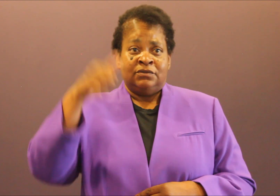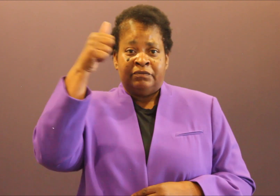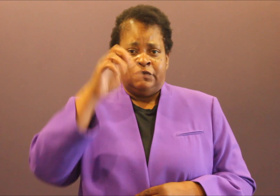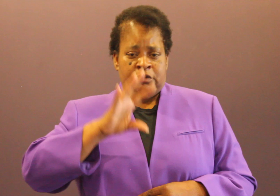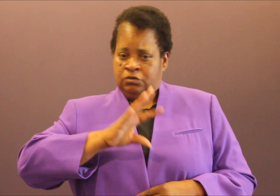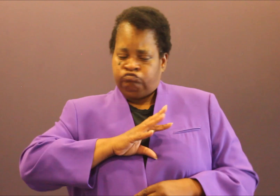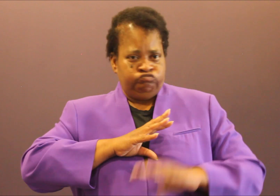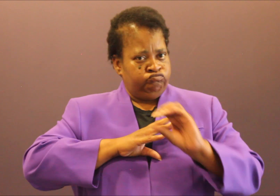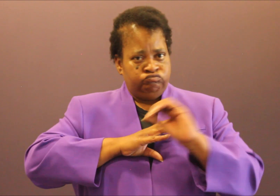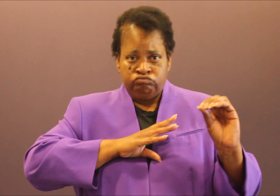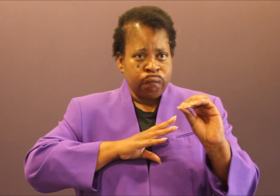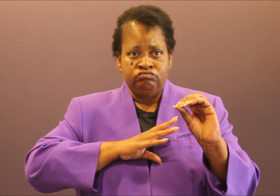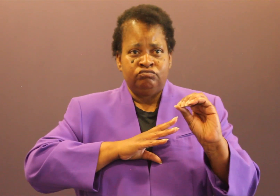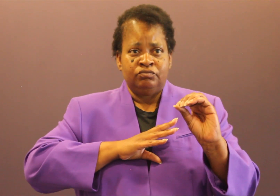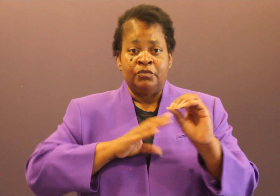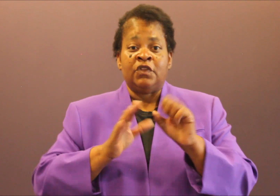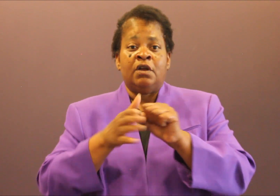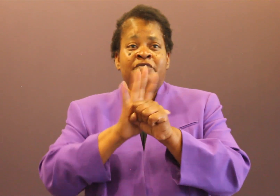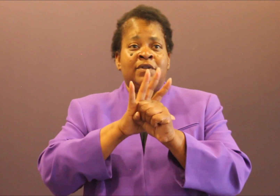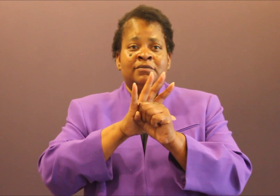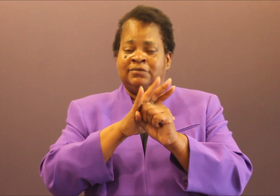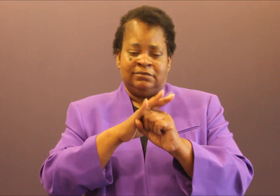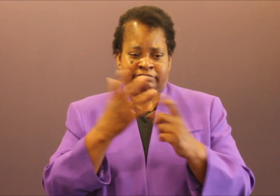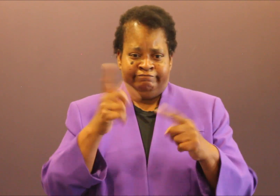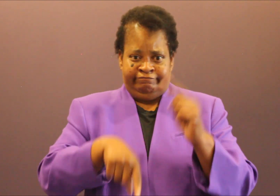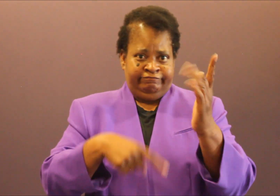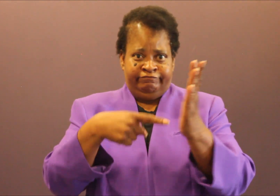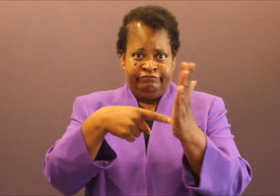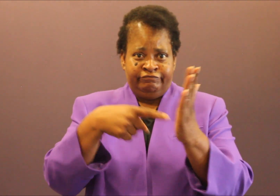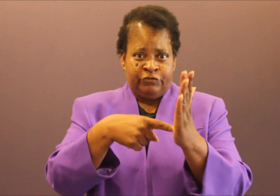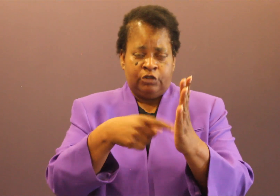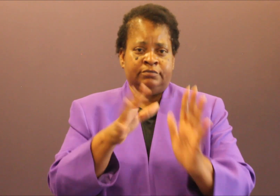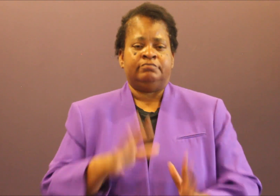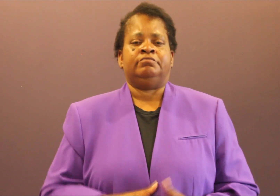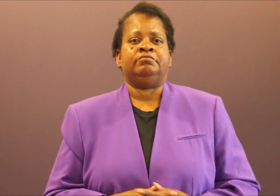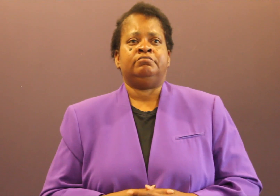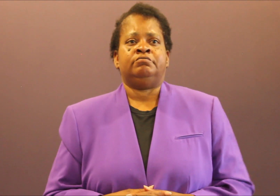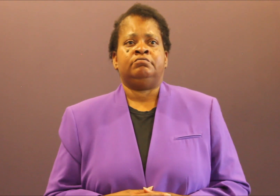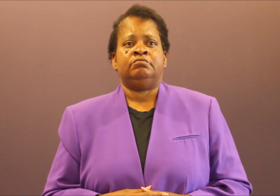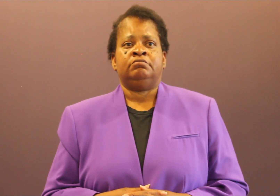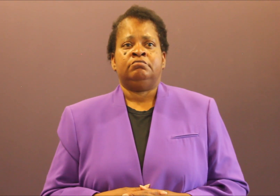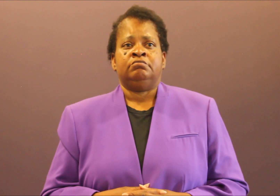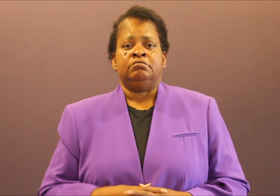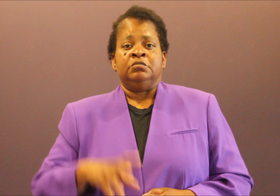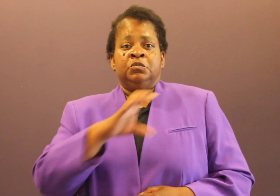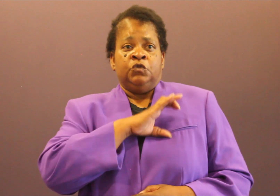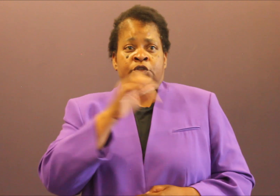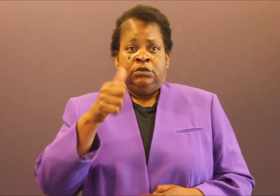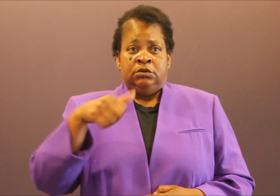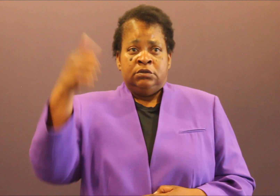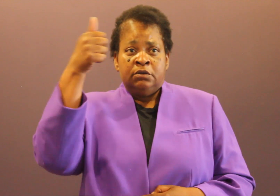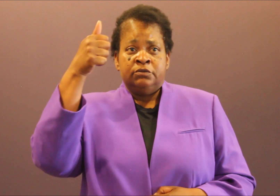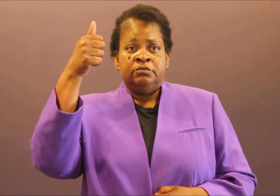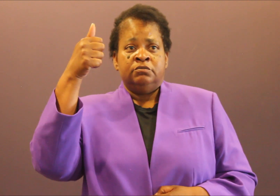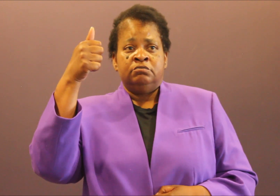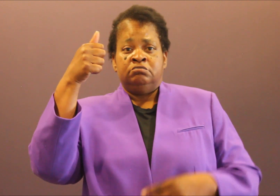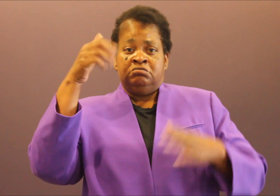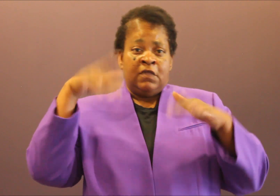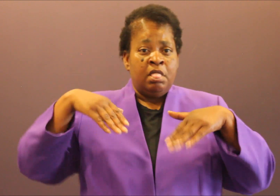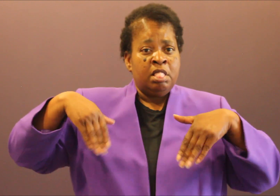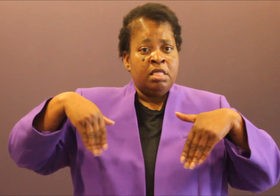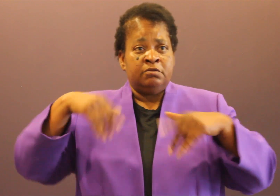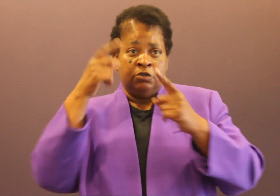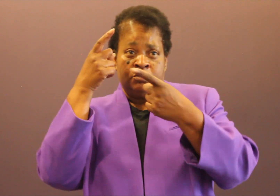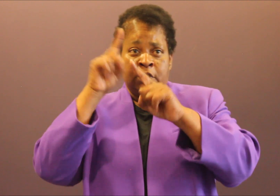has worked even now, as of last week . That's not, but the people voted for that. So we